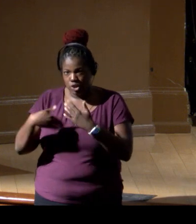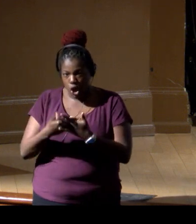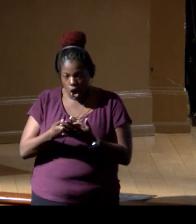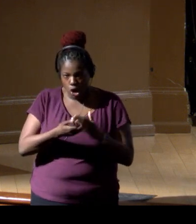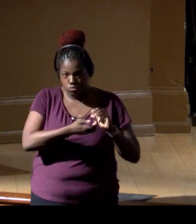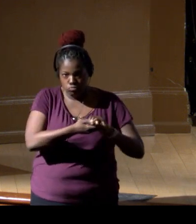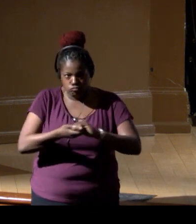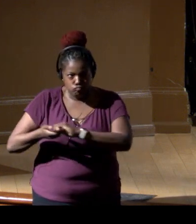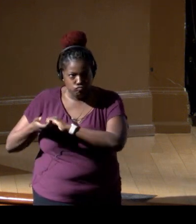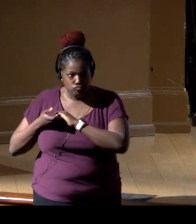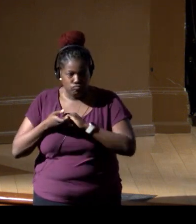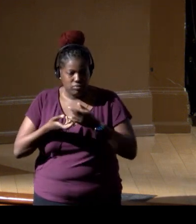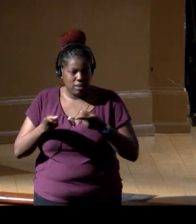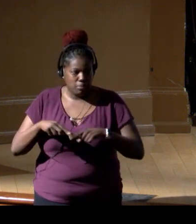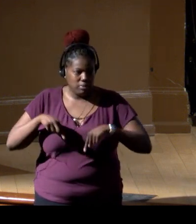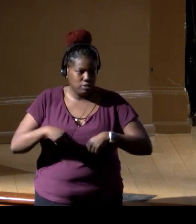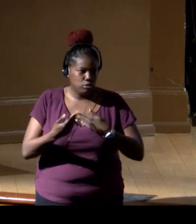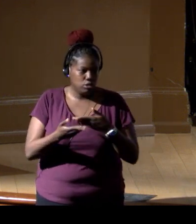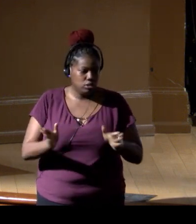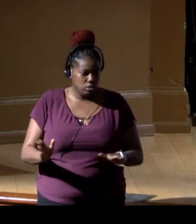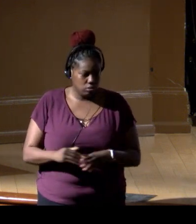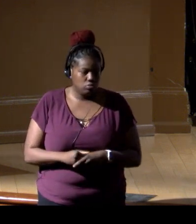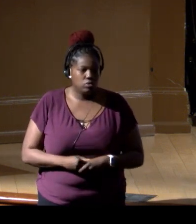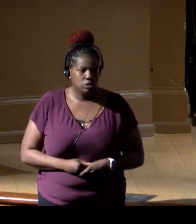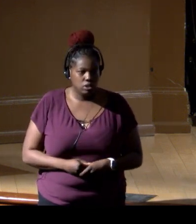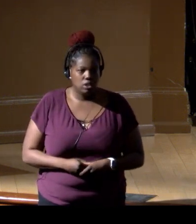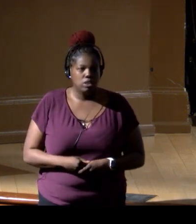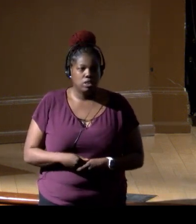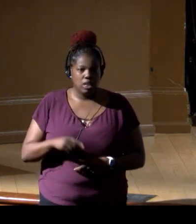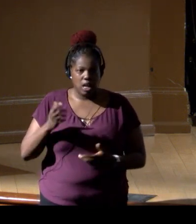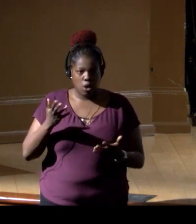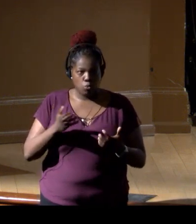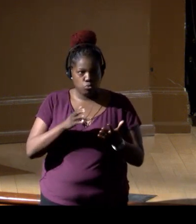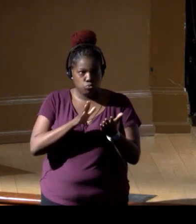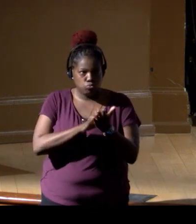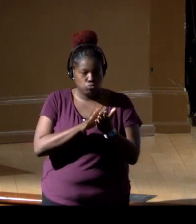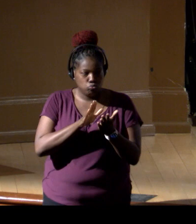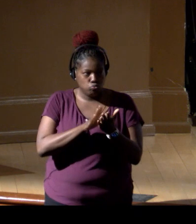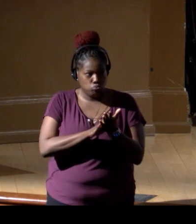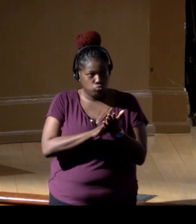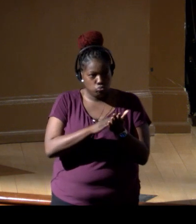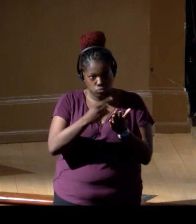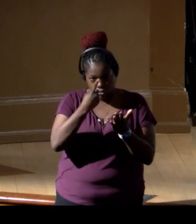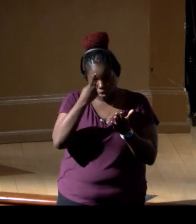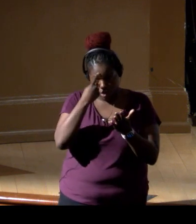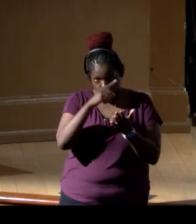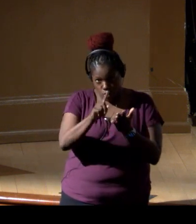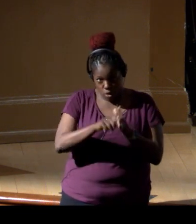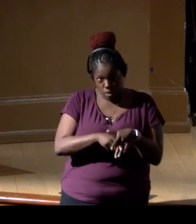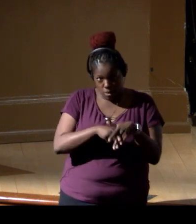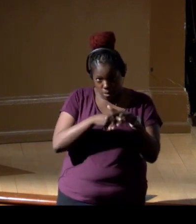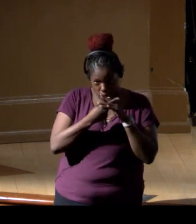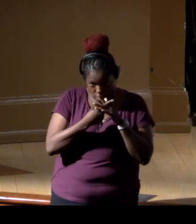that are happening in this room, and I just have to give a shout-out for the origin of our organization